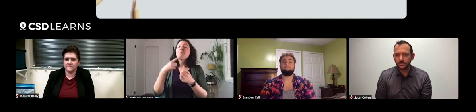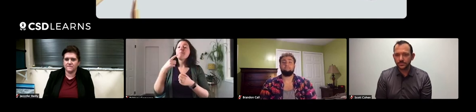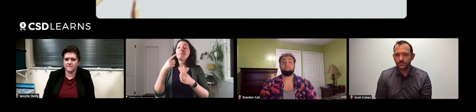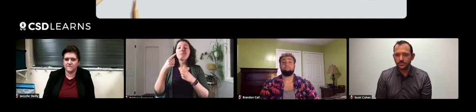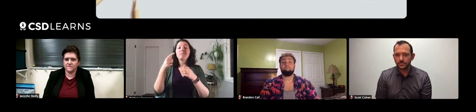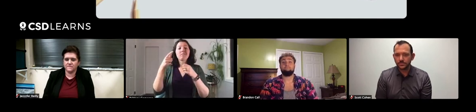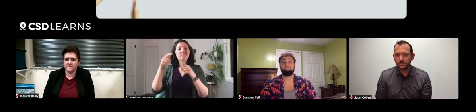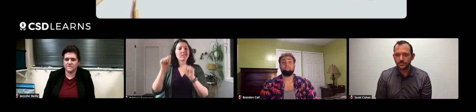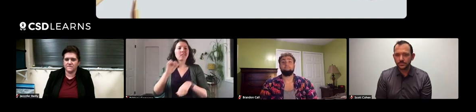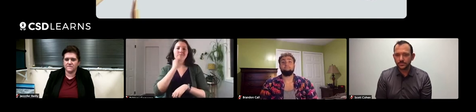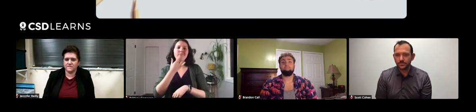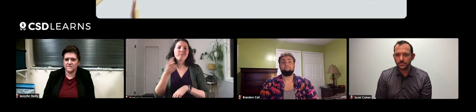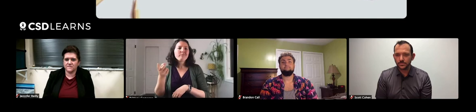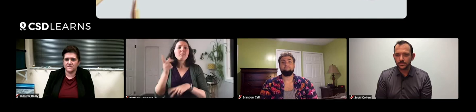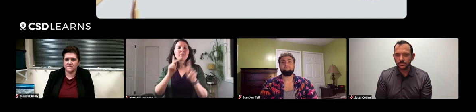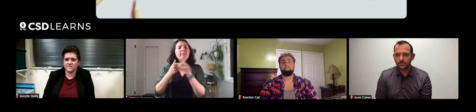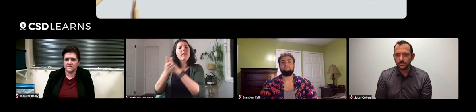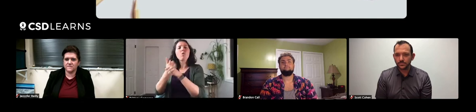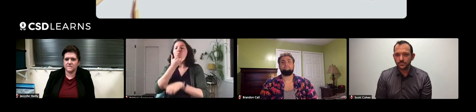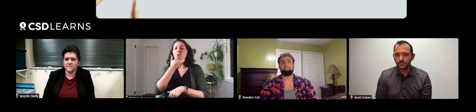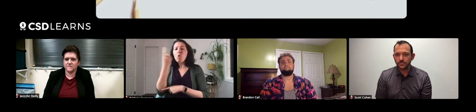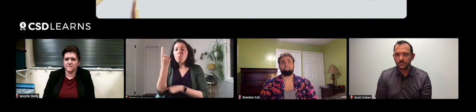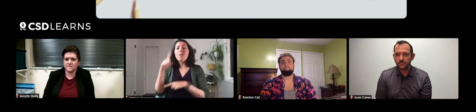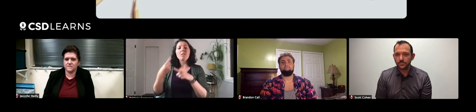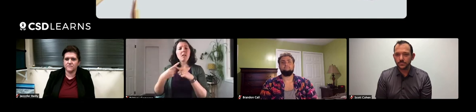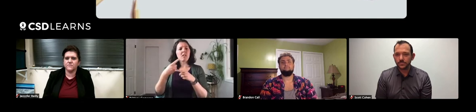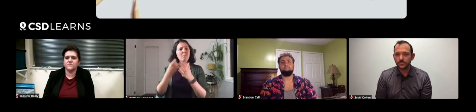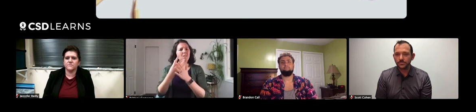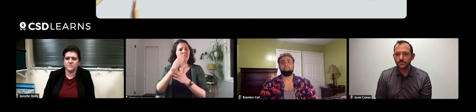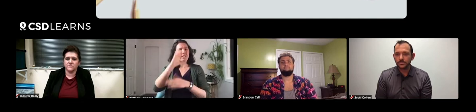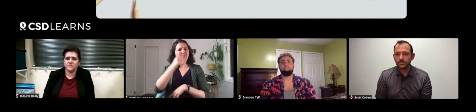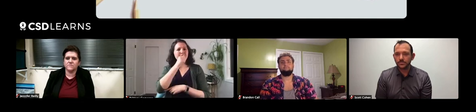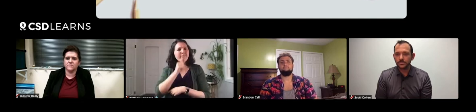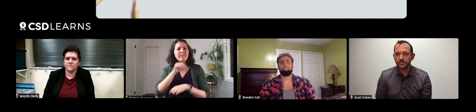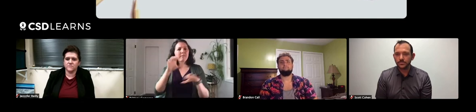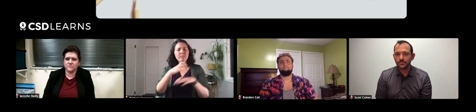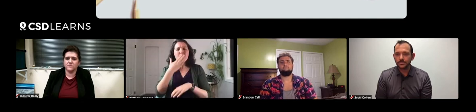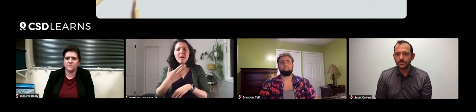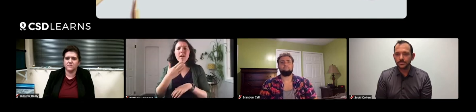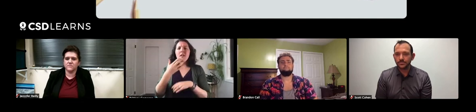Sometimes people can find the wrong information out there. If people follow the wrong advice